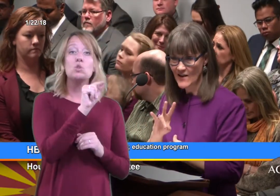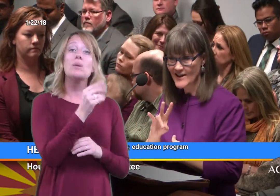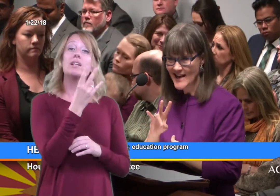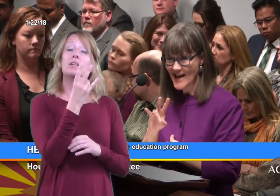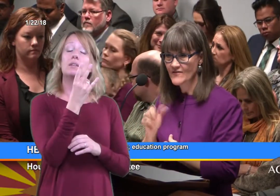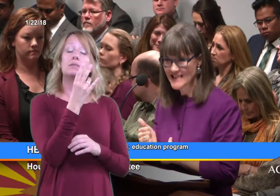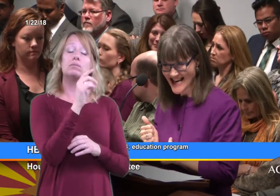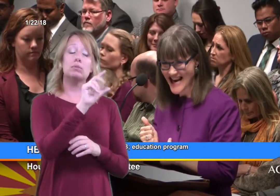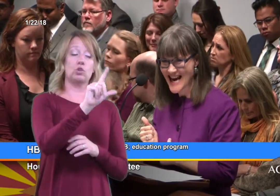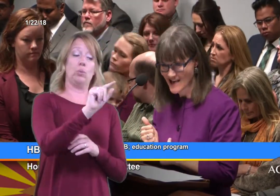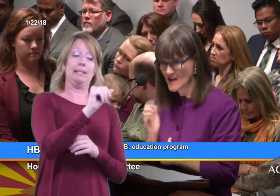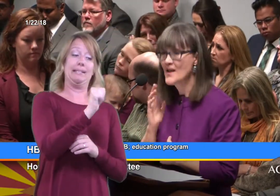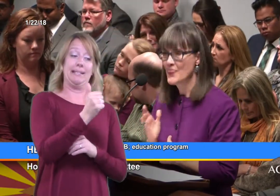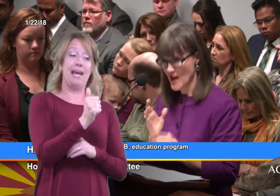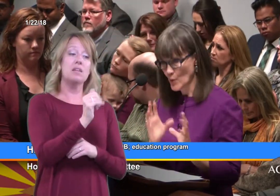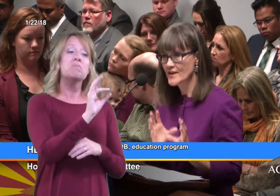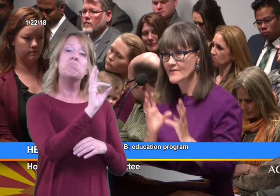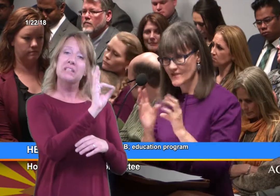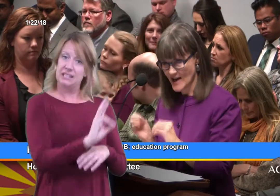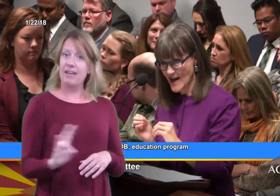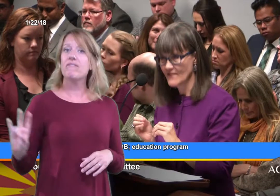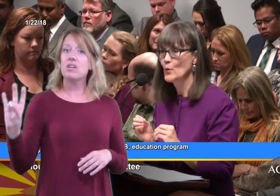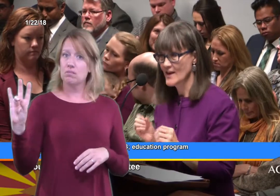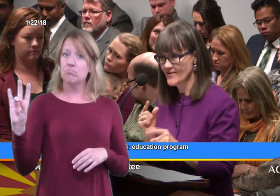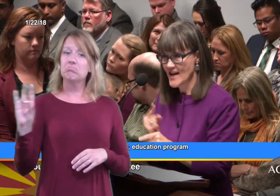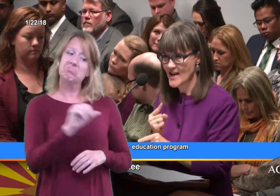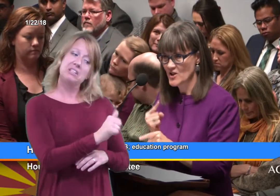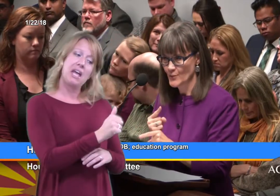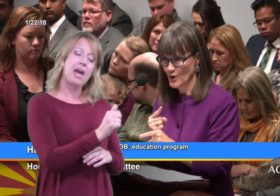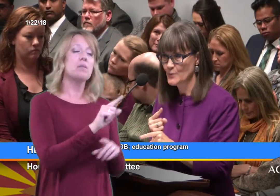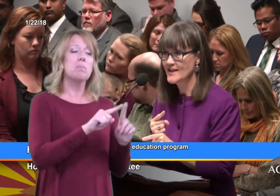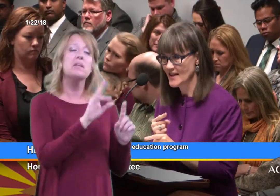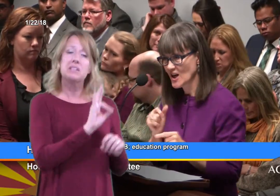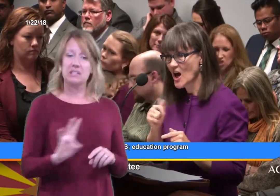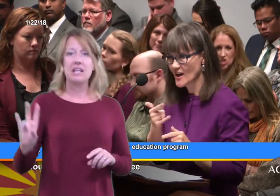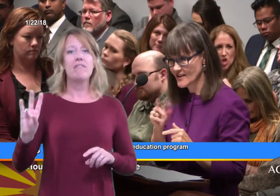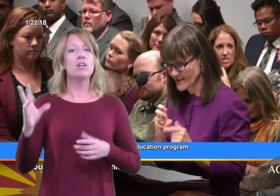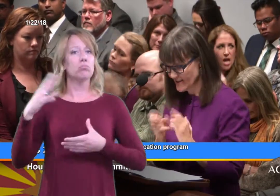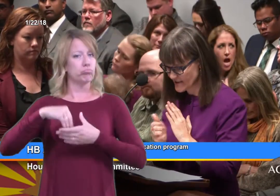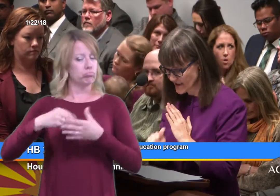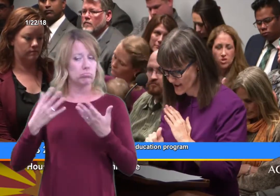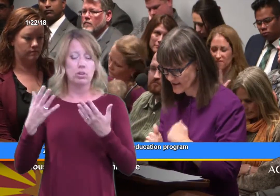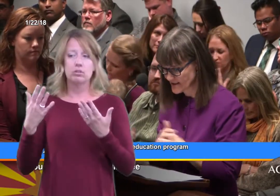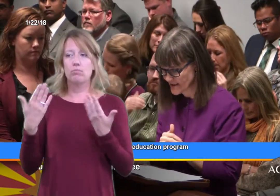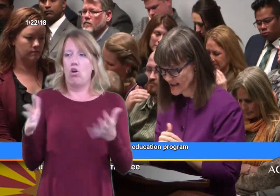we had 7 out of 10 that would have left with age-appropriate cognitive skills.